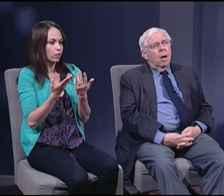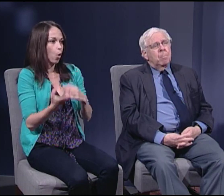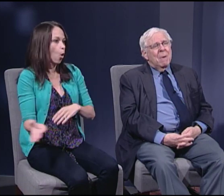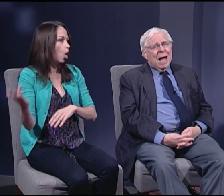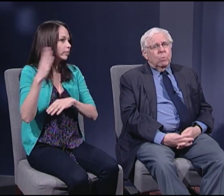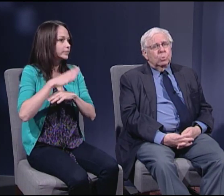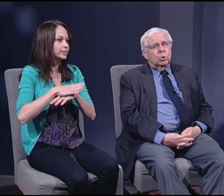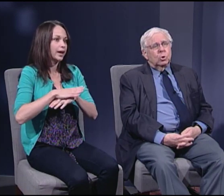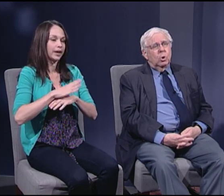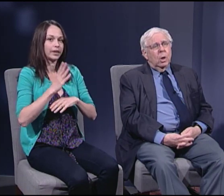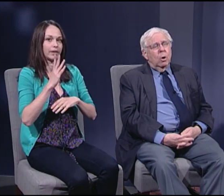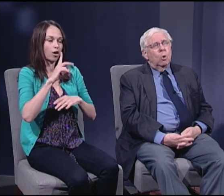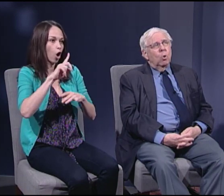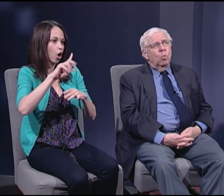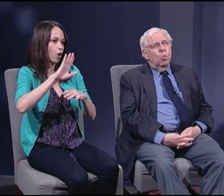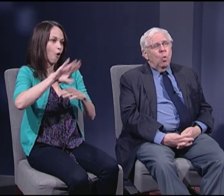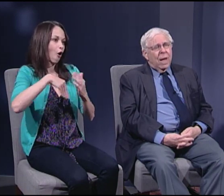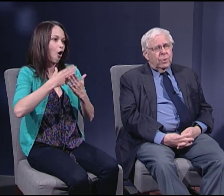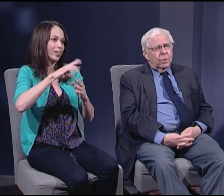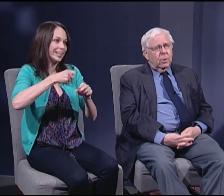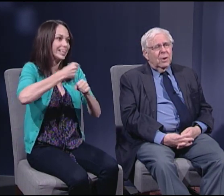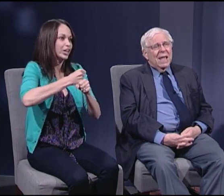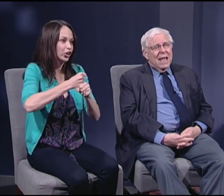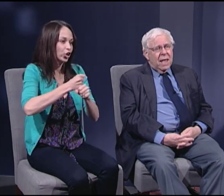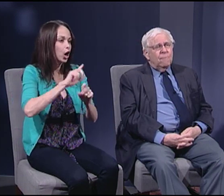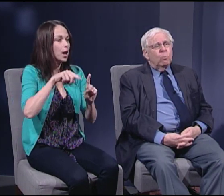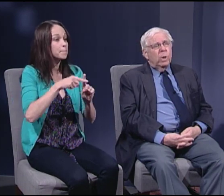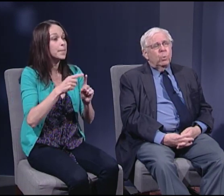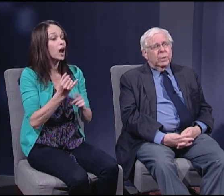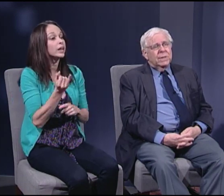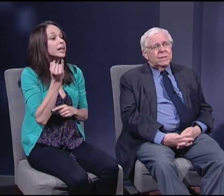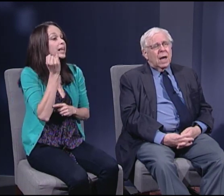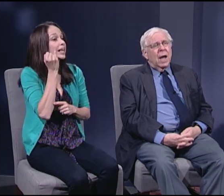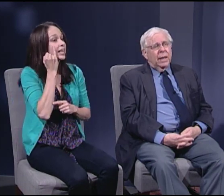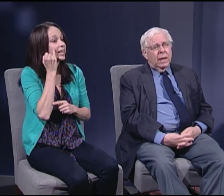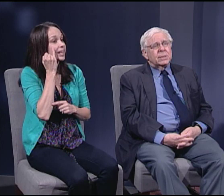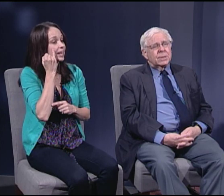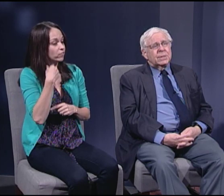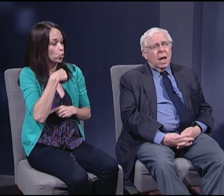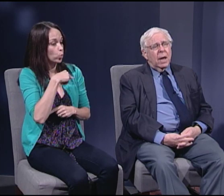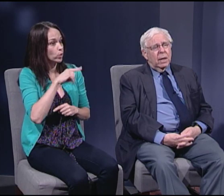about whether if we were designing a society